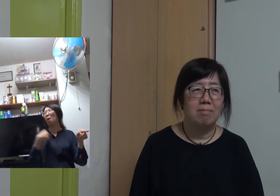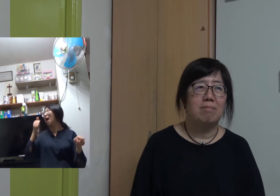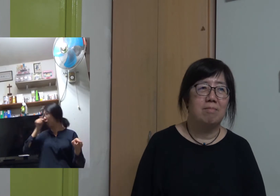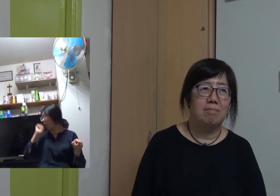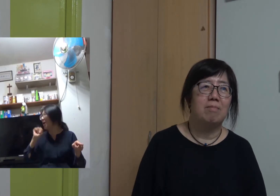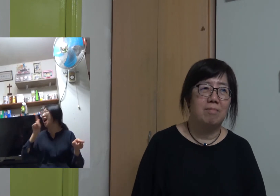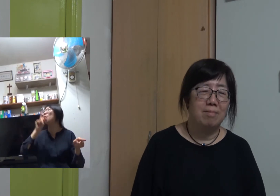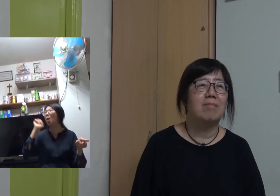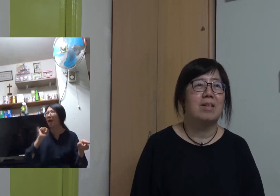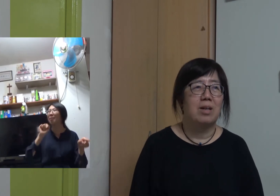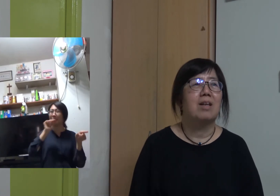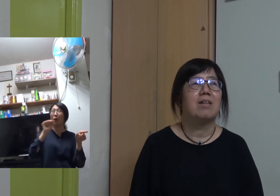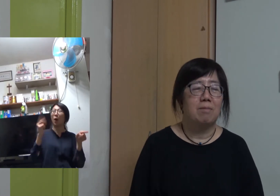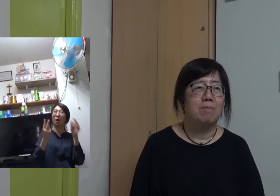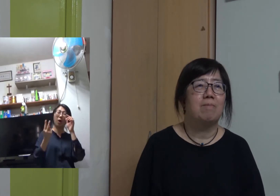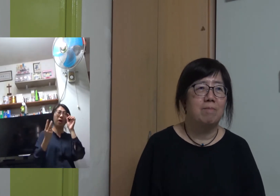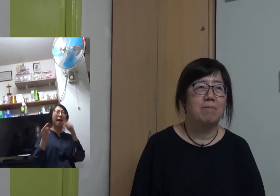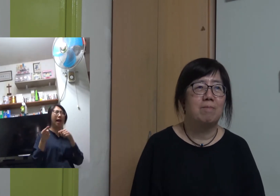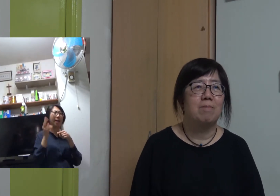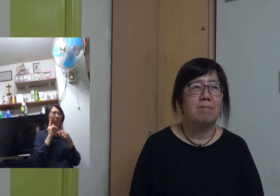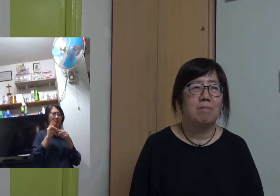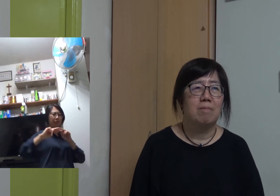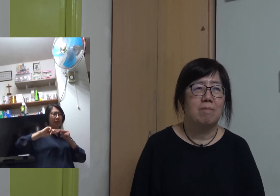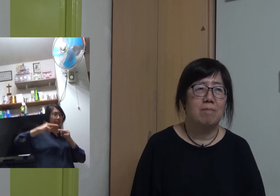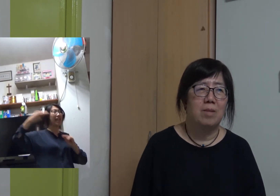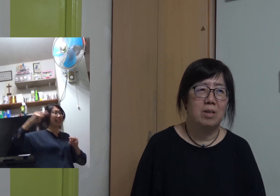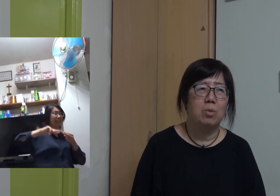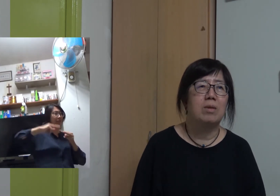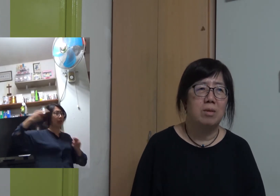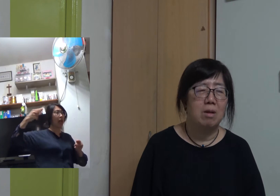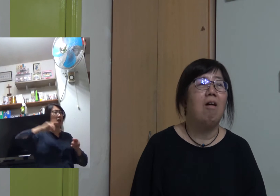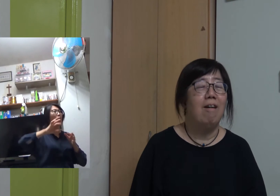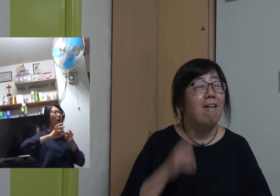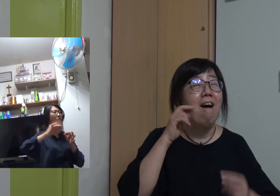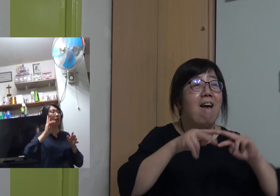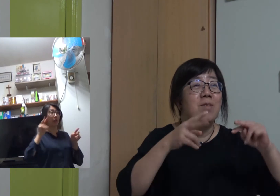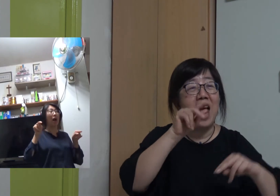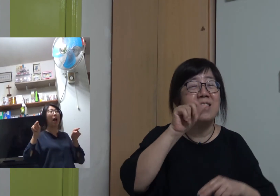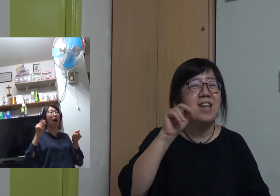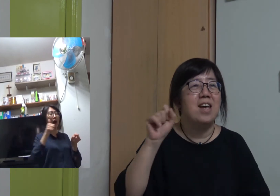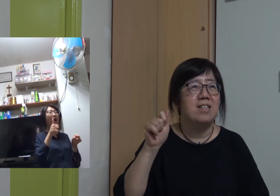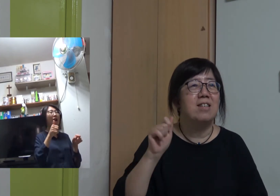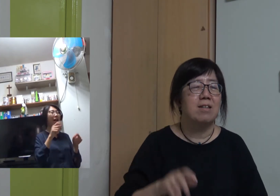that means my grandparents’ genes Yuet Sheung: NDA